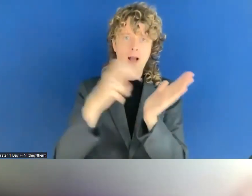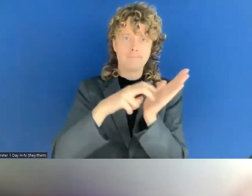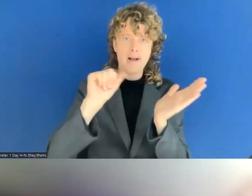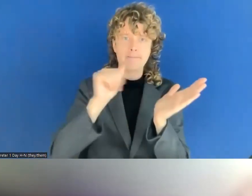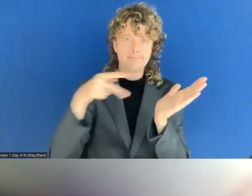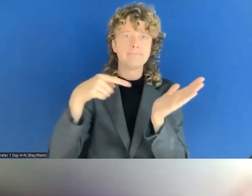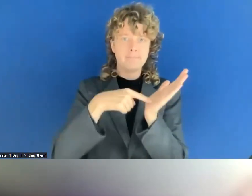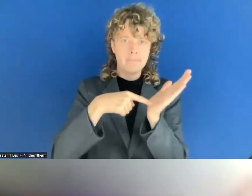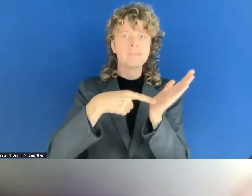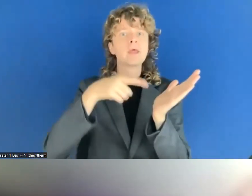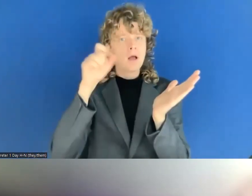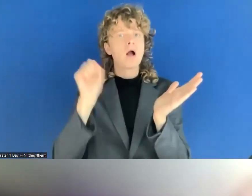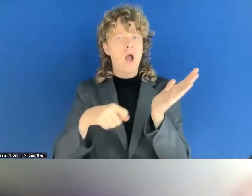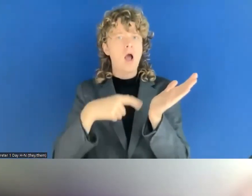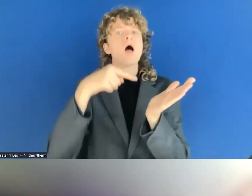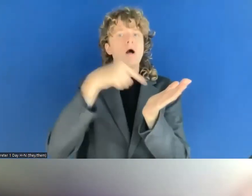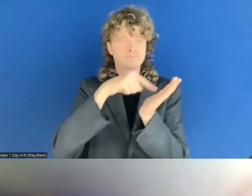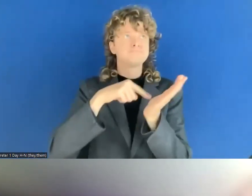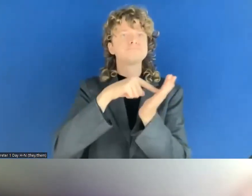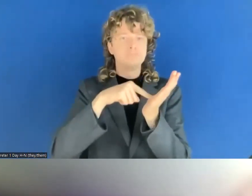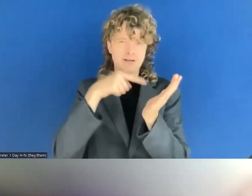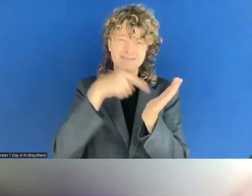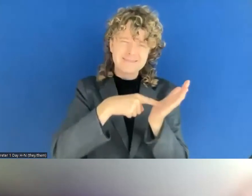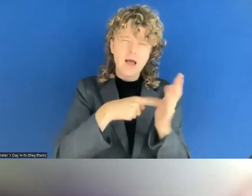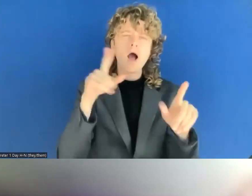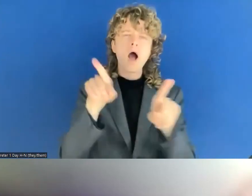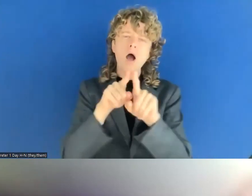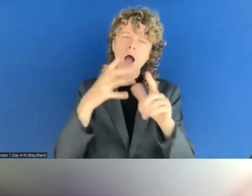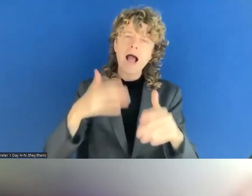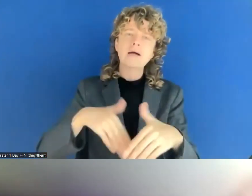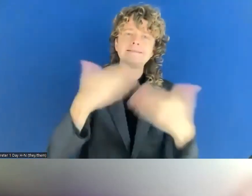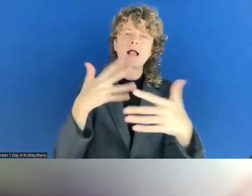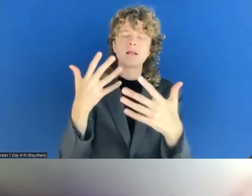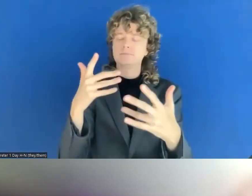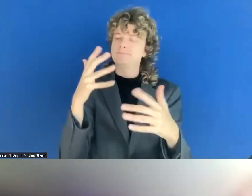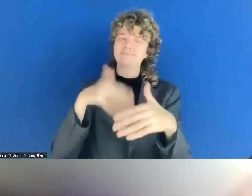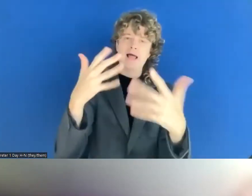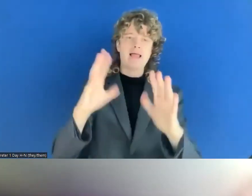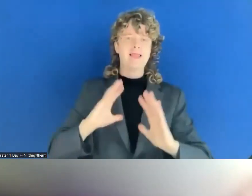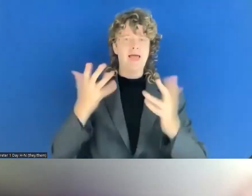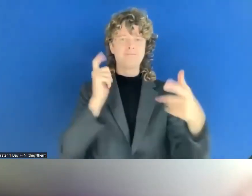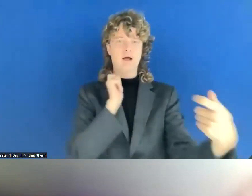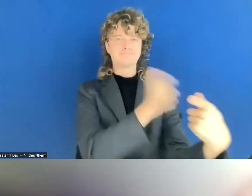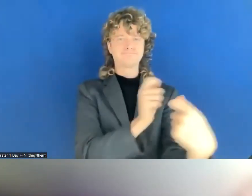daily life of people, although they are not public services. Okay.